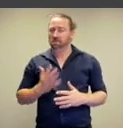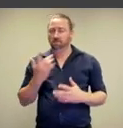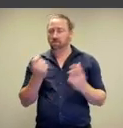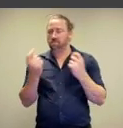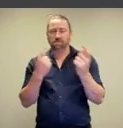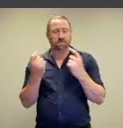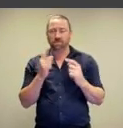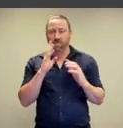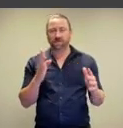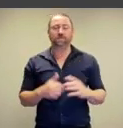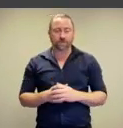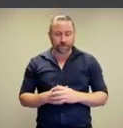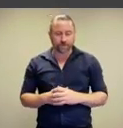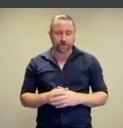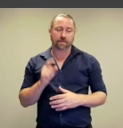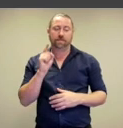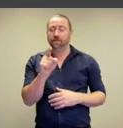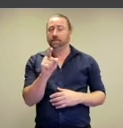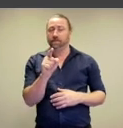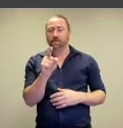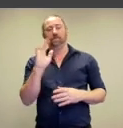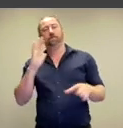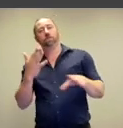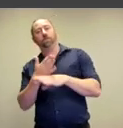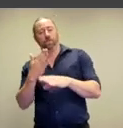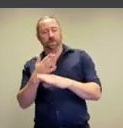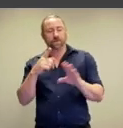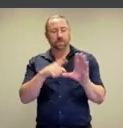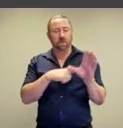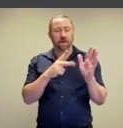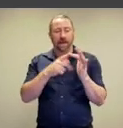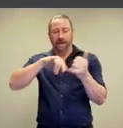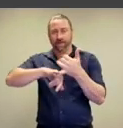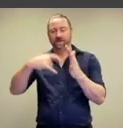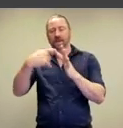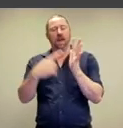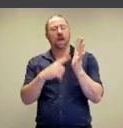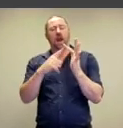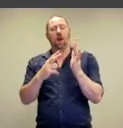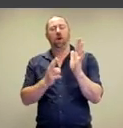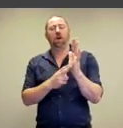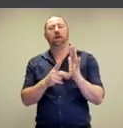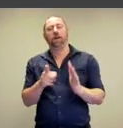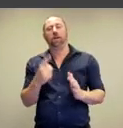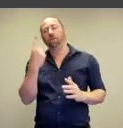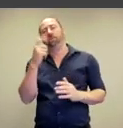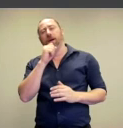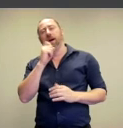Wonderful to see the results flooding in. So, this is